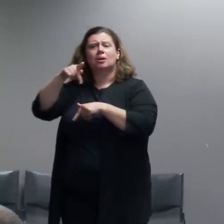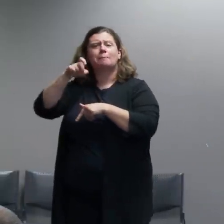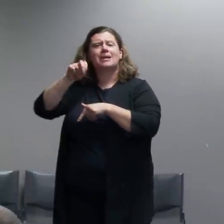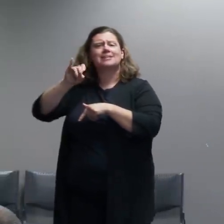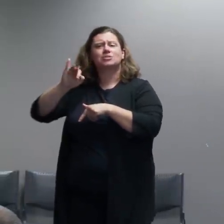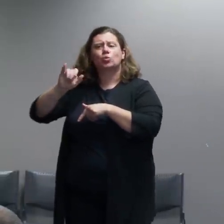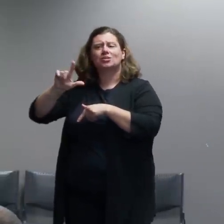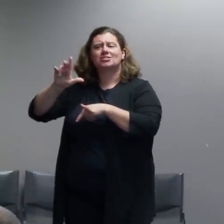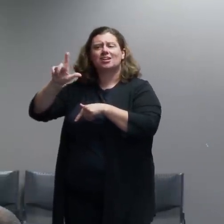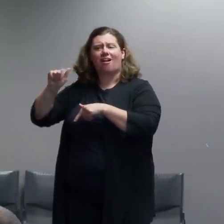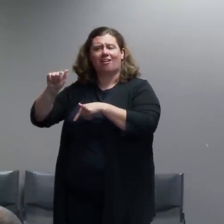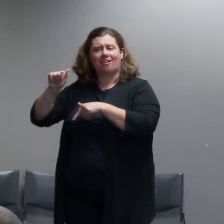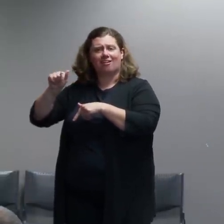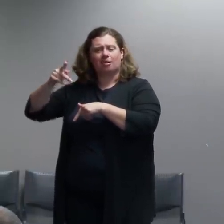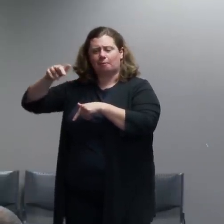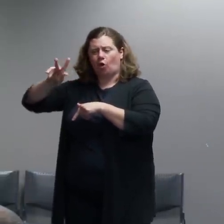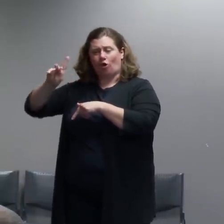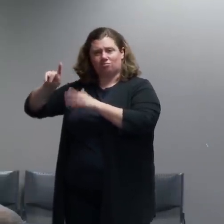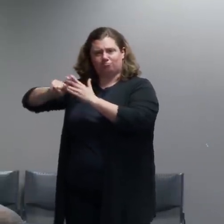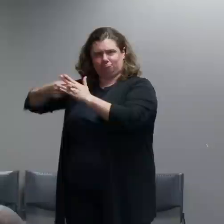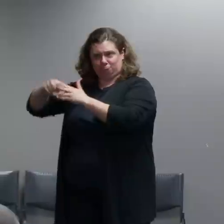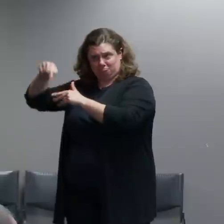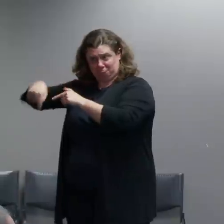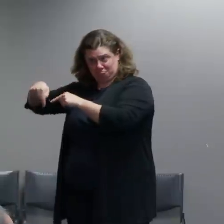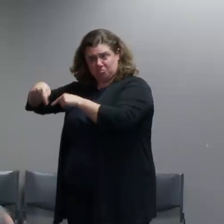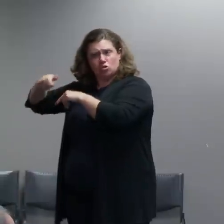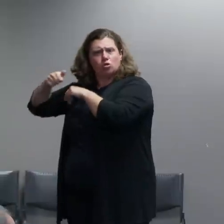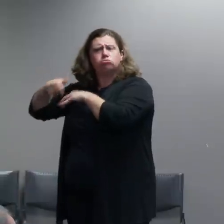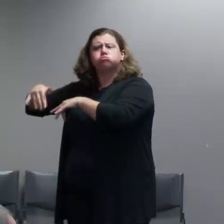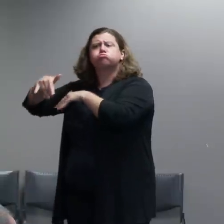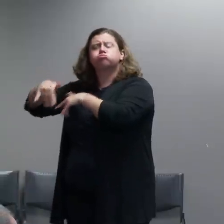began marching towards the Portland Police Association